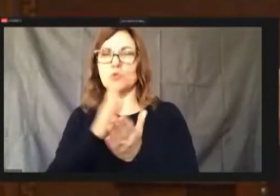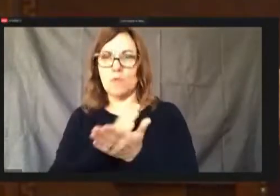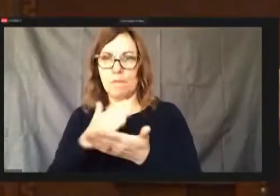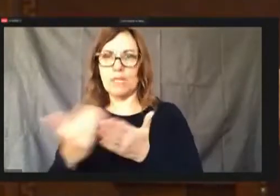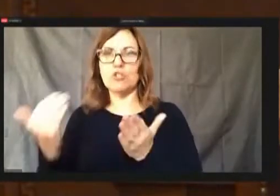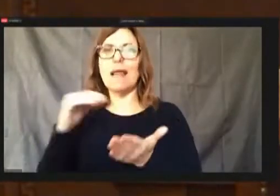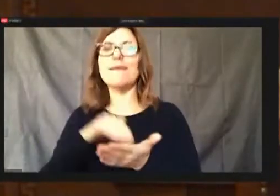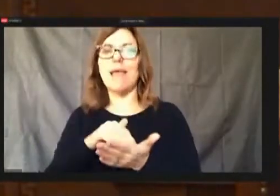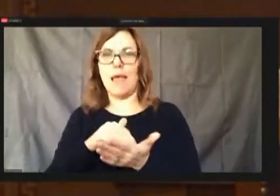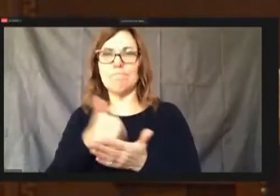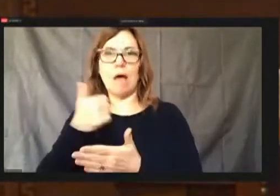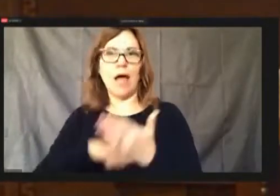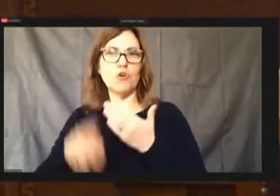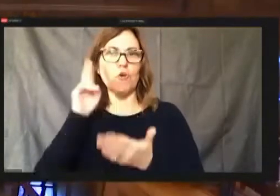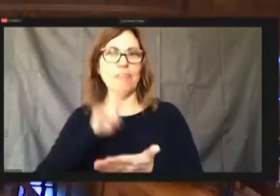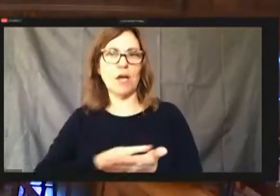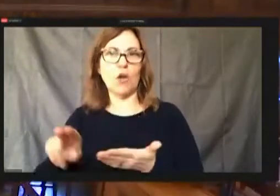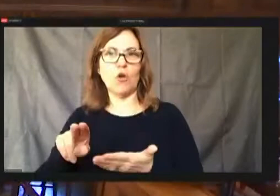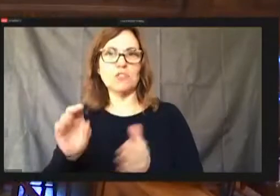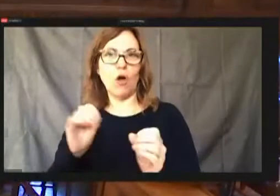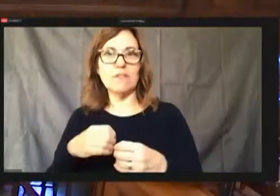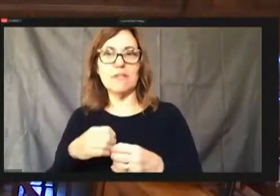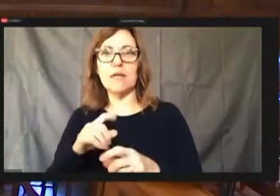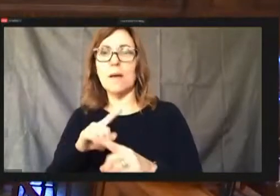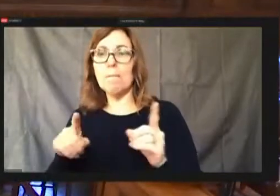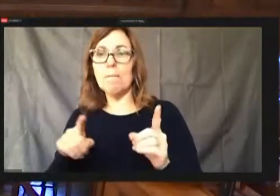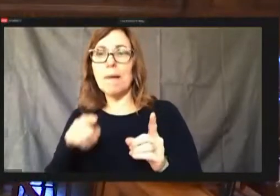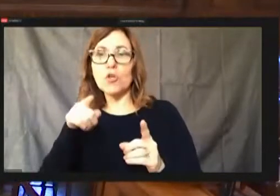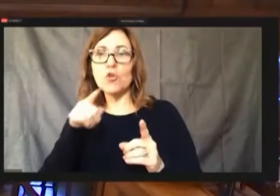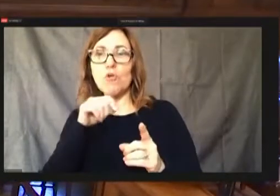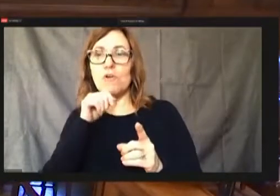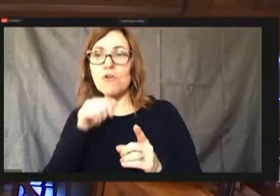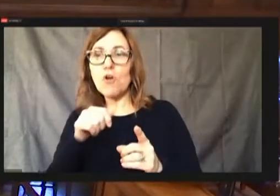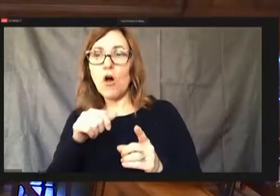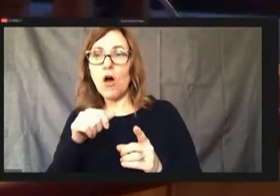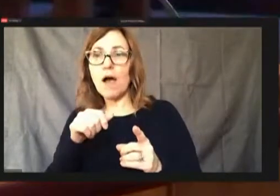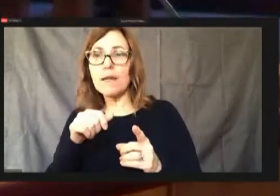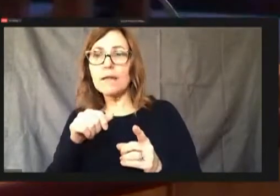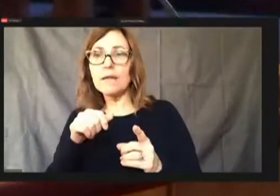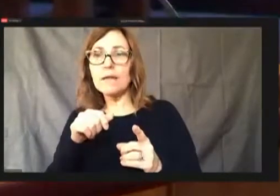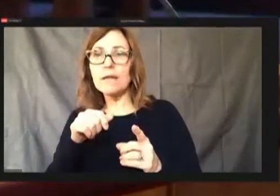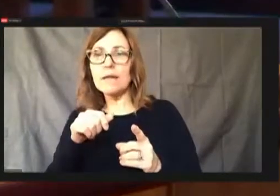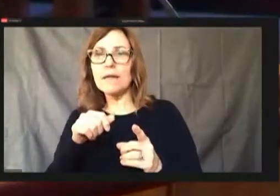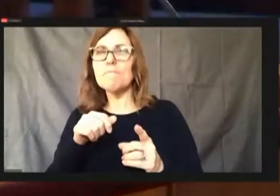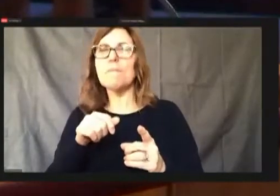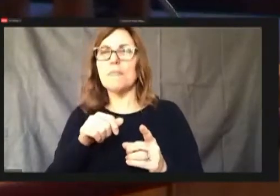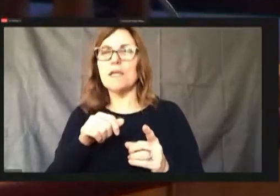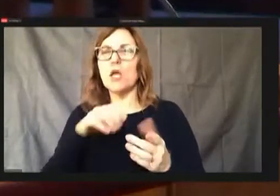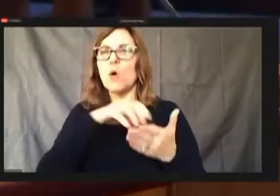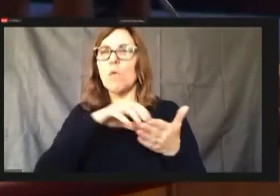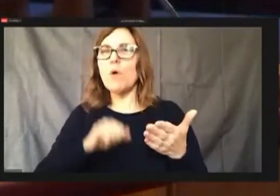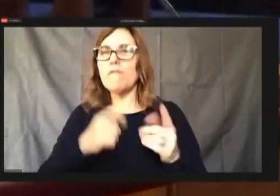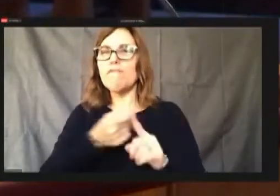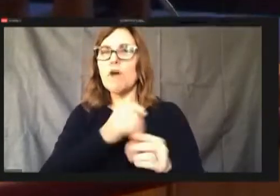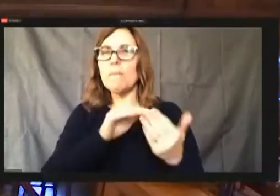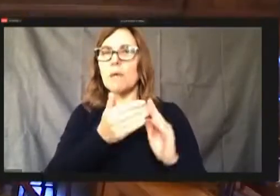those are not taking a fun time before you're not taking friends can from community affairs are taking the funds from the opposite of equity, because the community fears